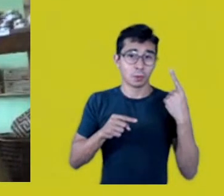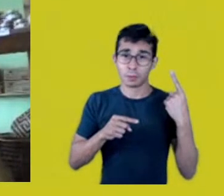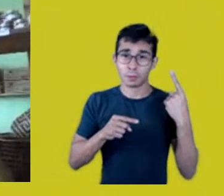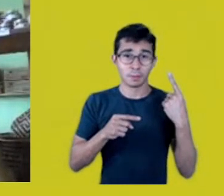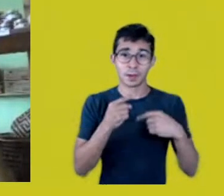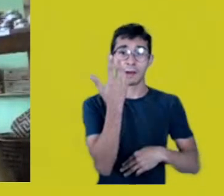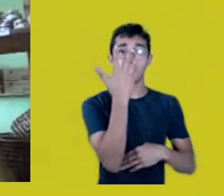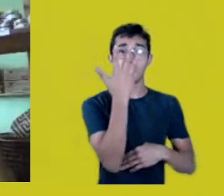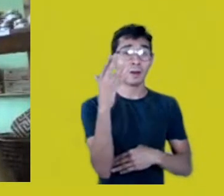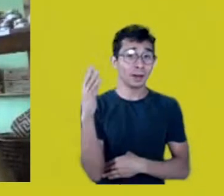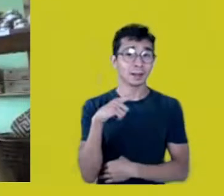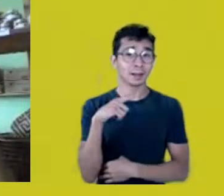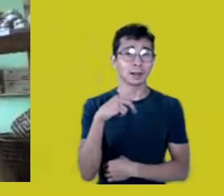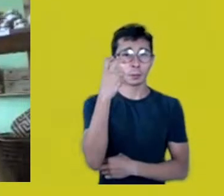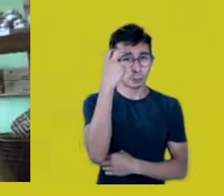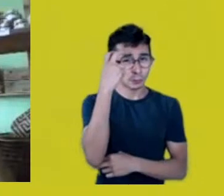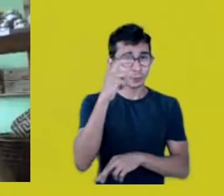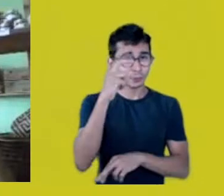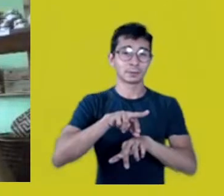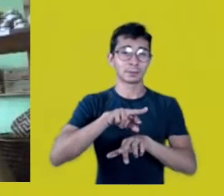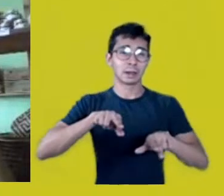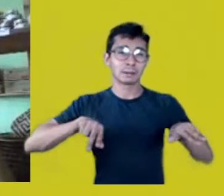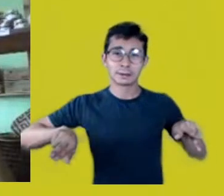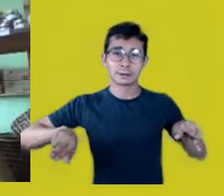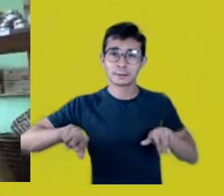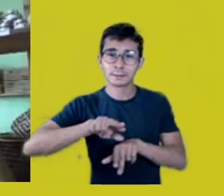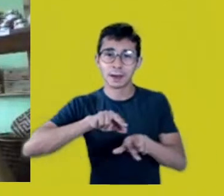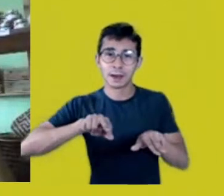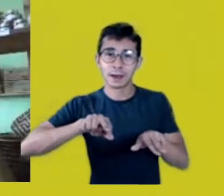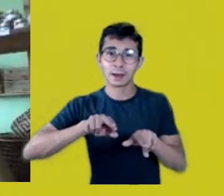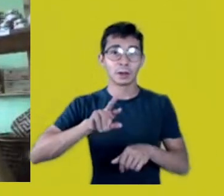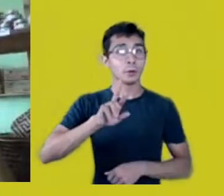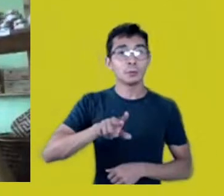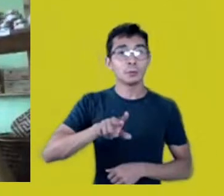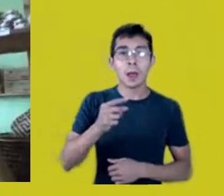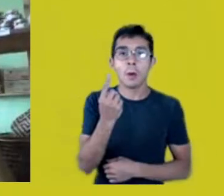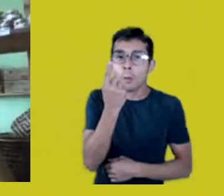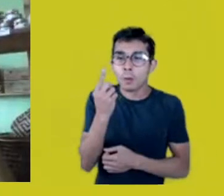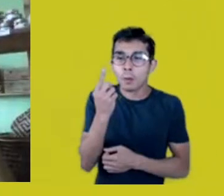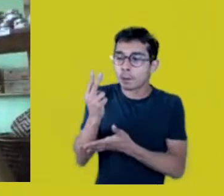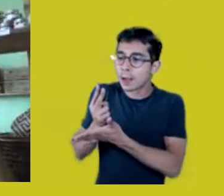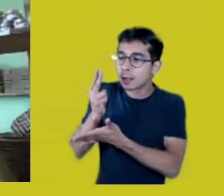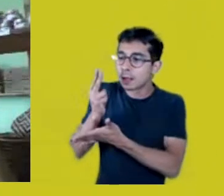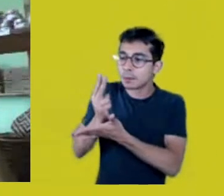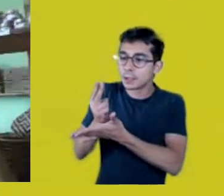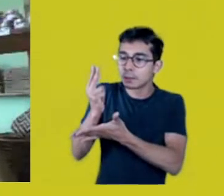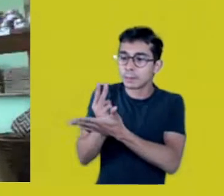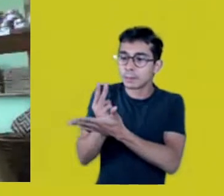of anything with one single unity, an absolute unity.